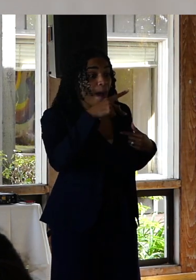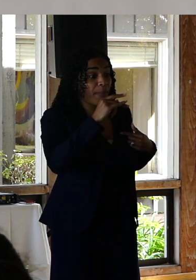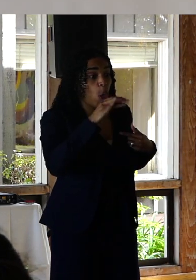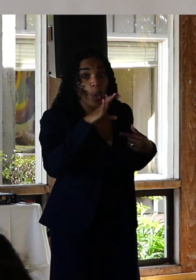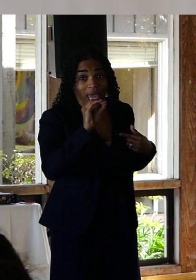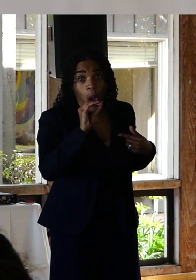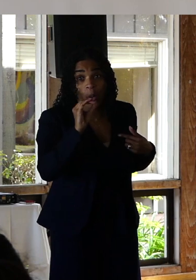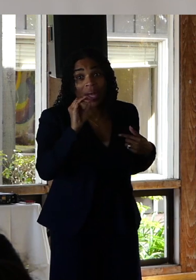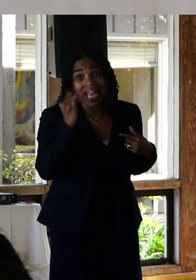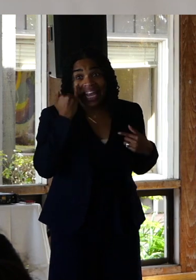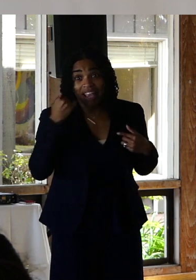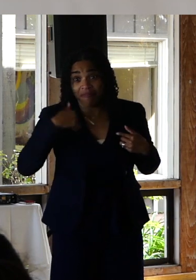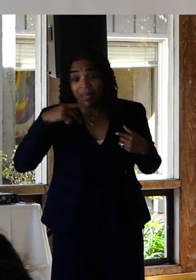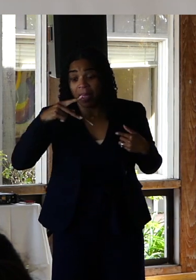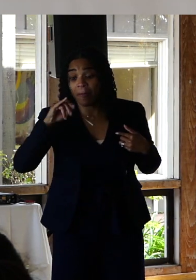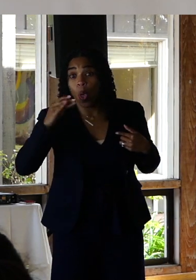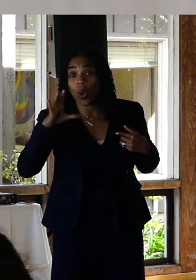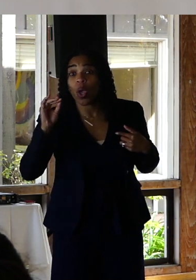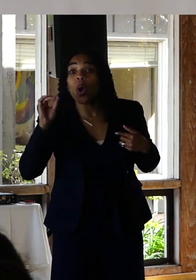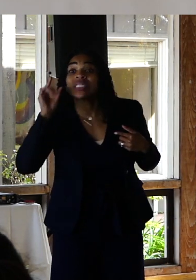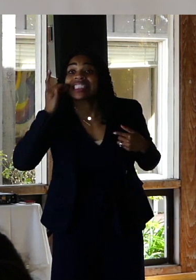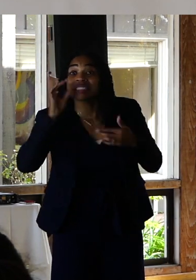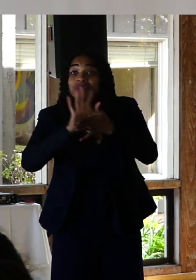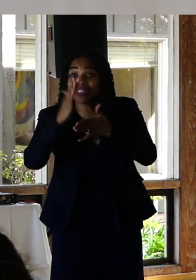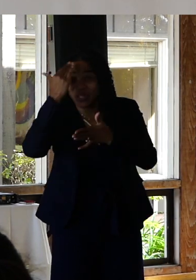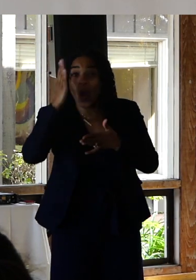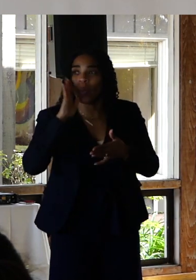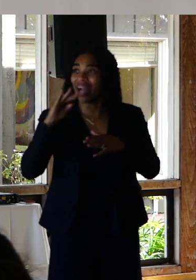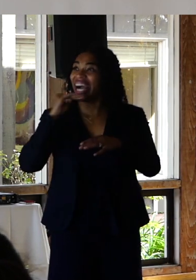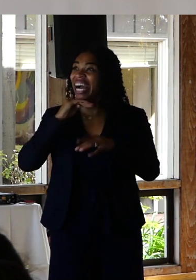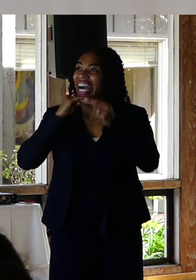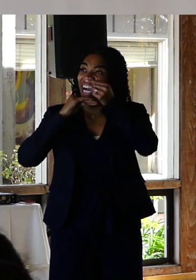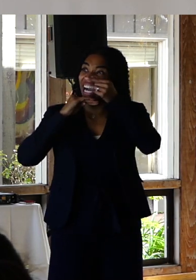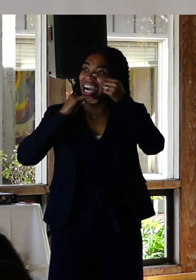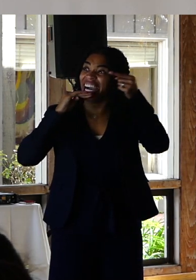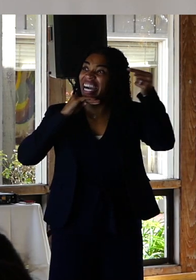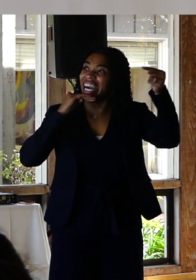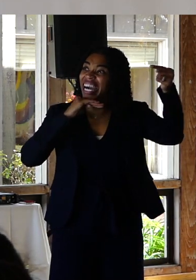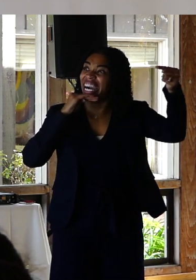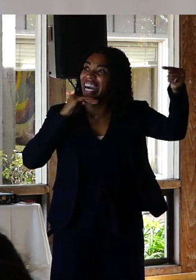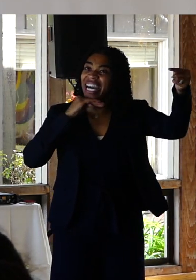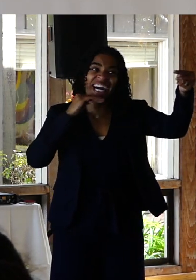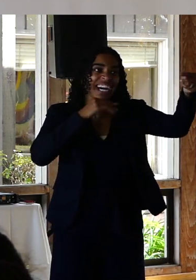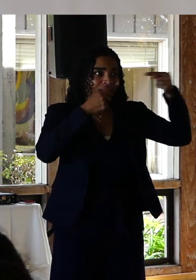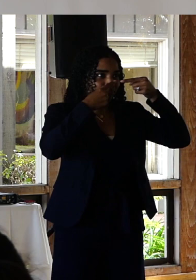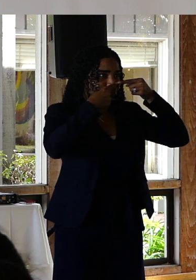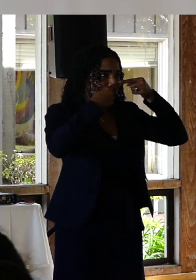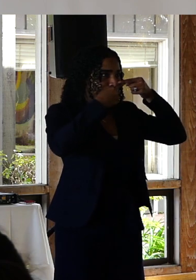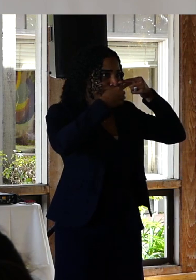my nose a bit about as long as the bridge. I lied so well that the CHP